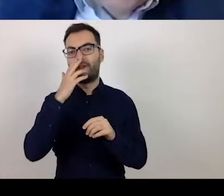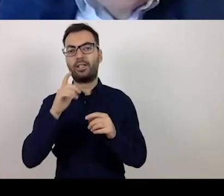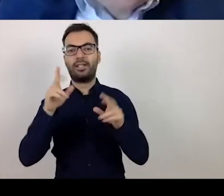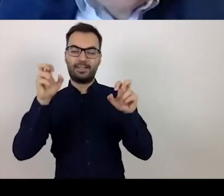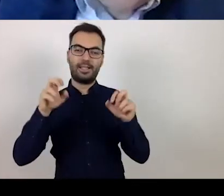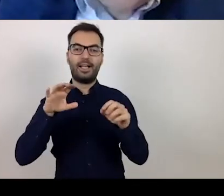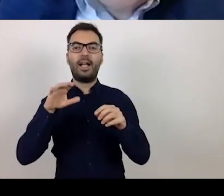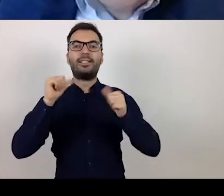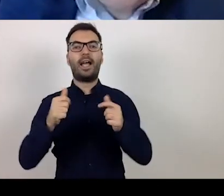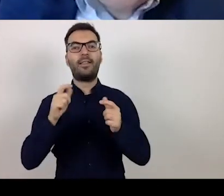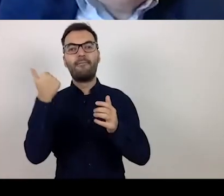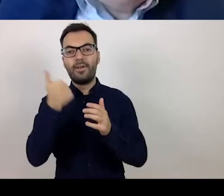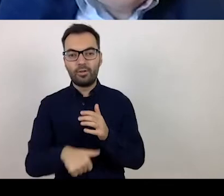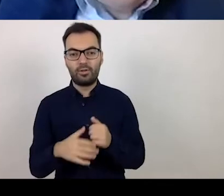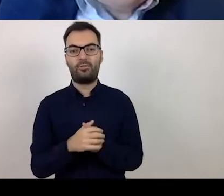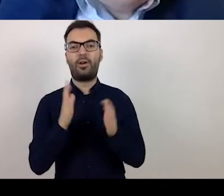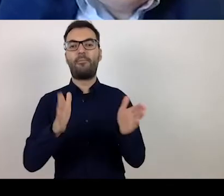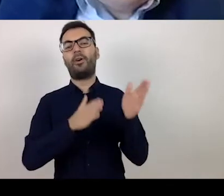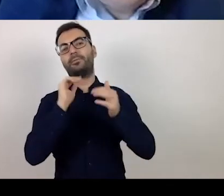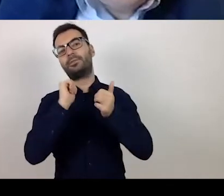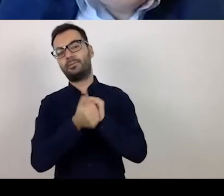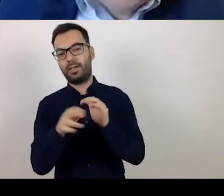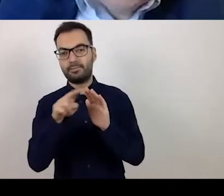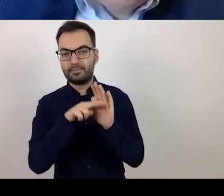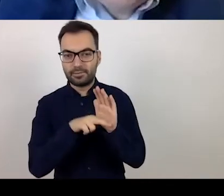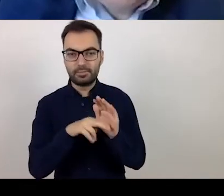And the amendments to the project selection criteria,